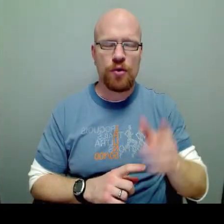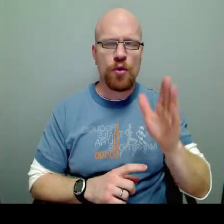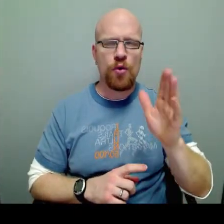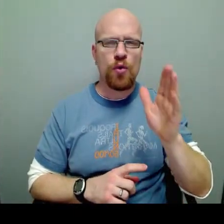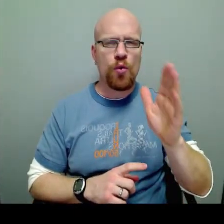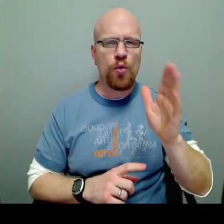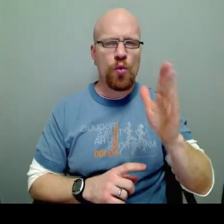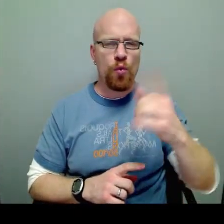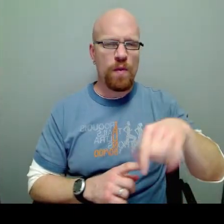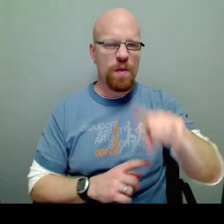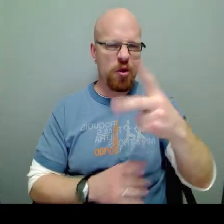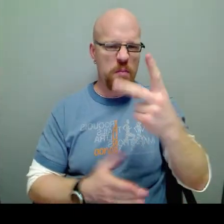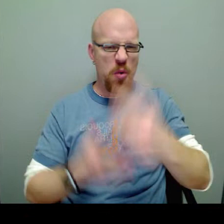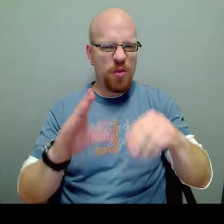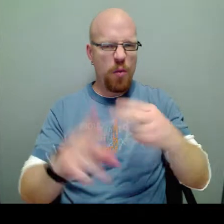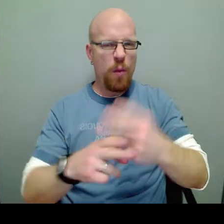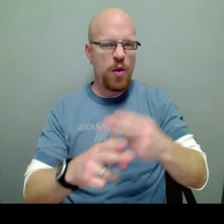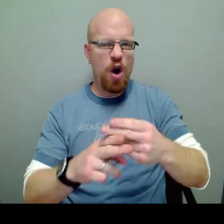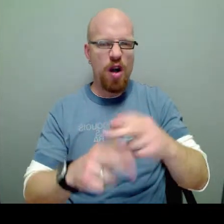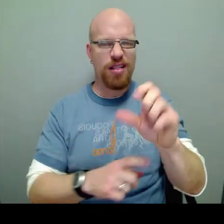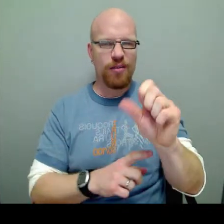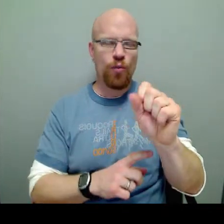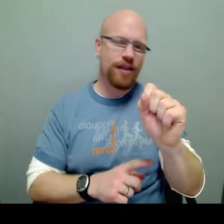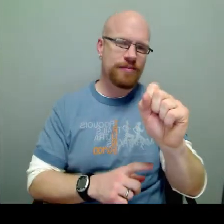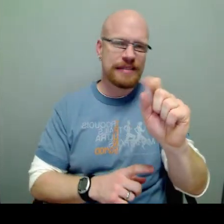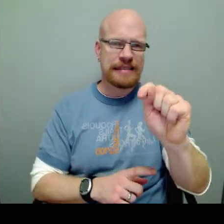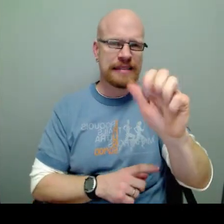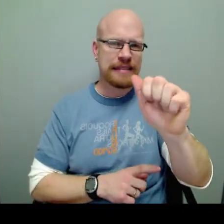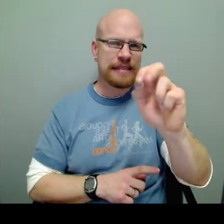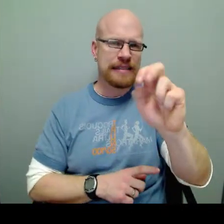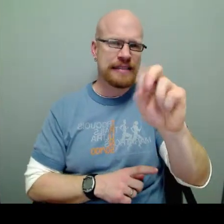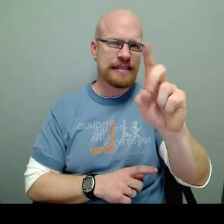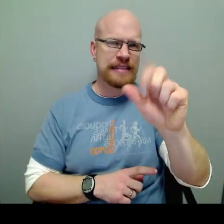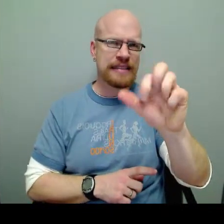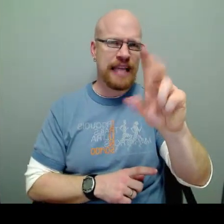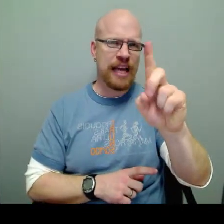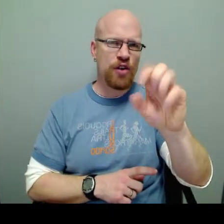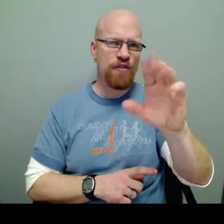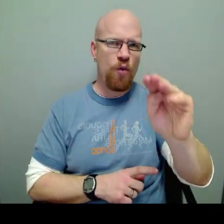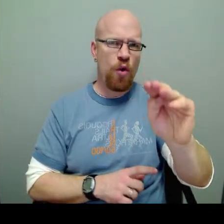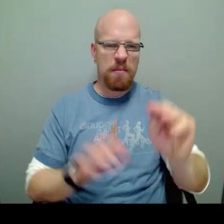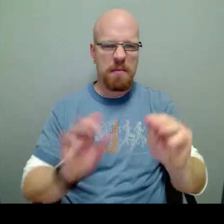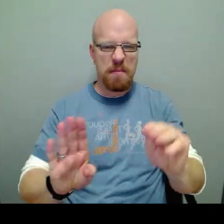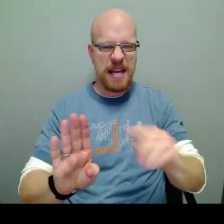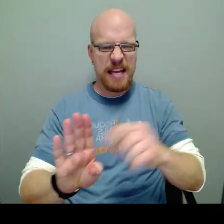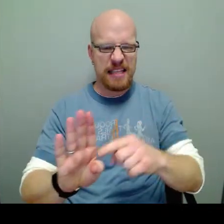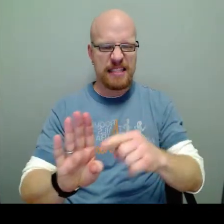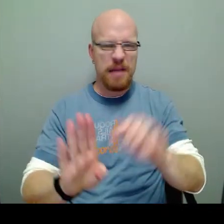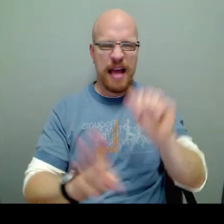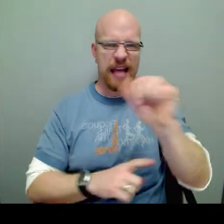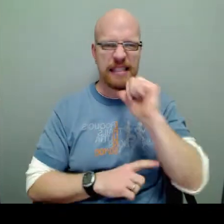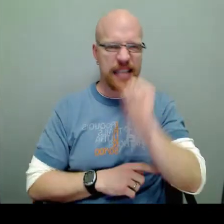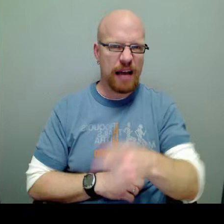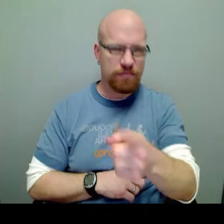They're both in what we call, well, standard form. B is; A is not.